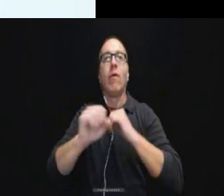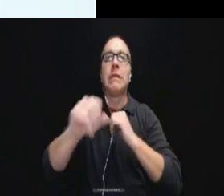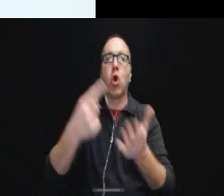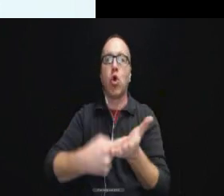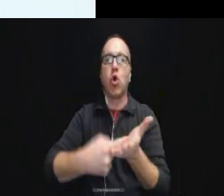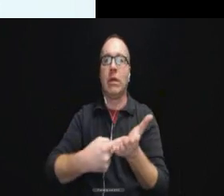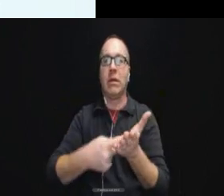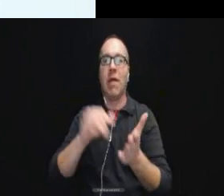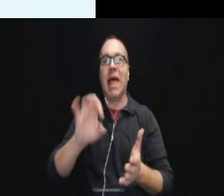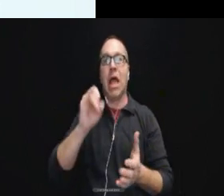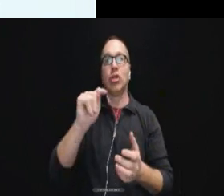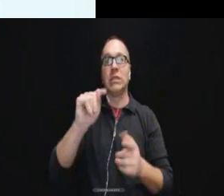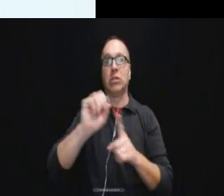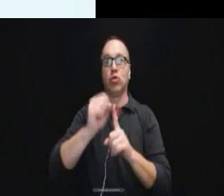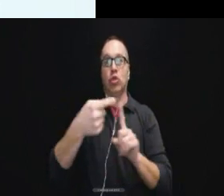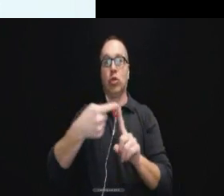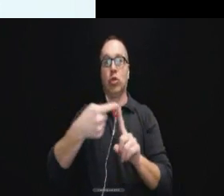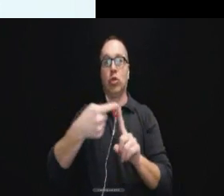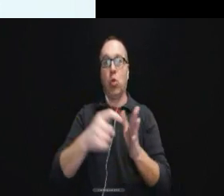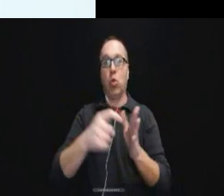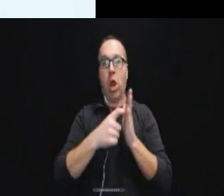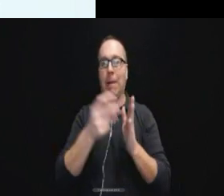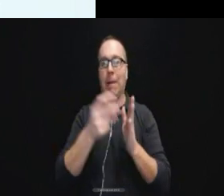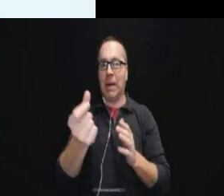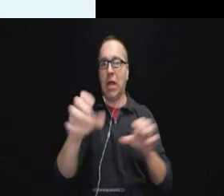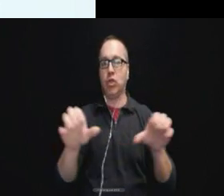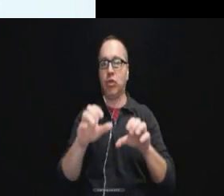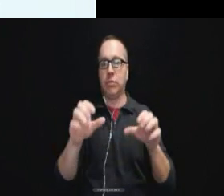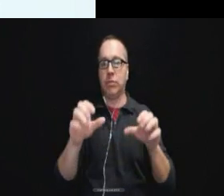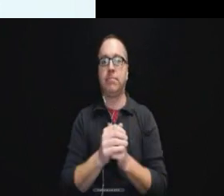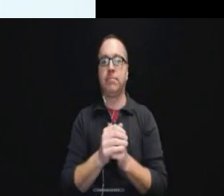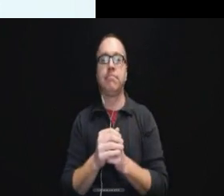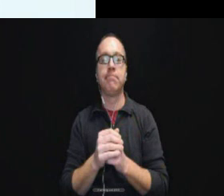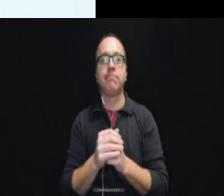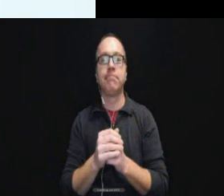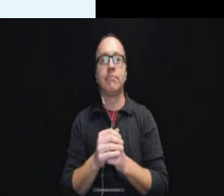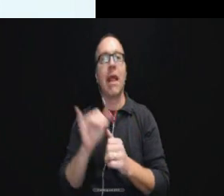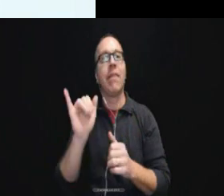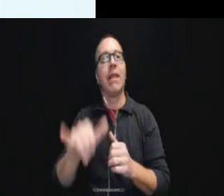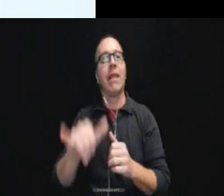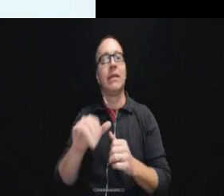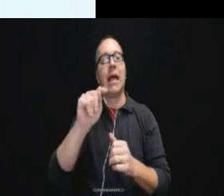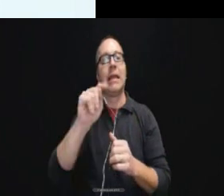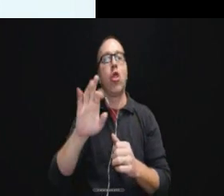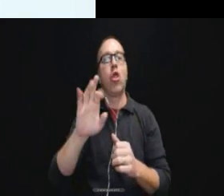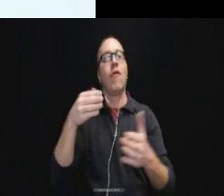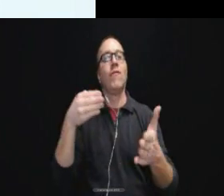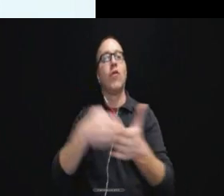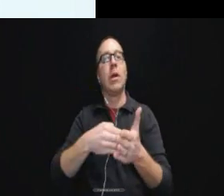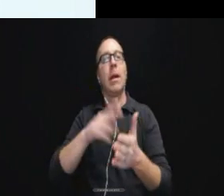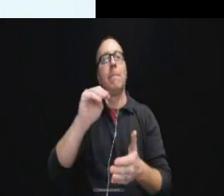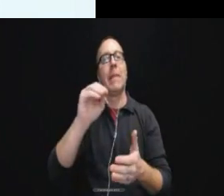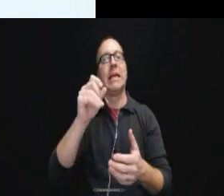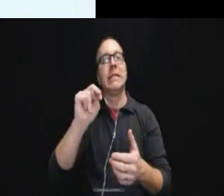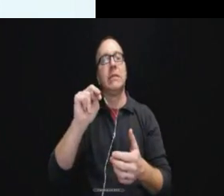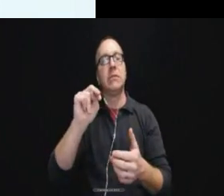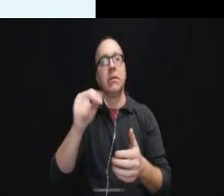They require immediate action. This Taylor versus Mason case.